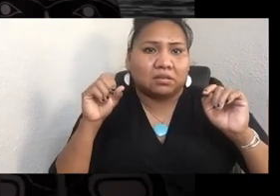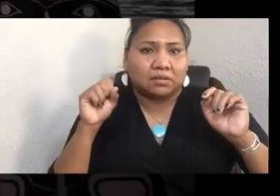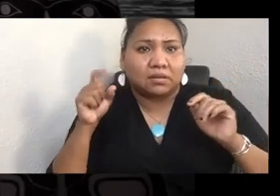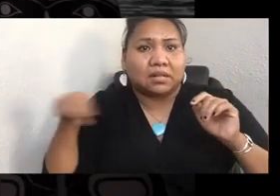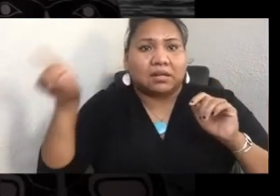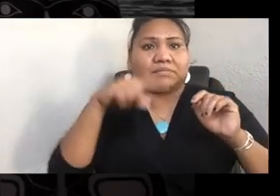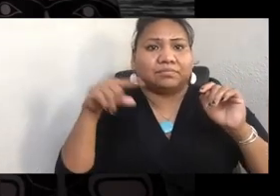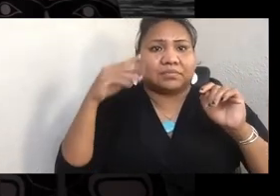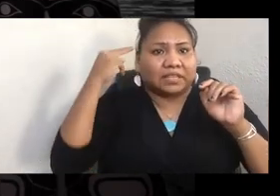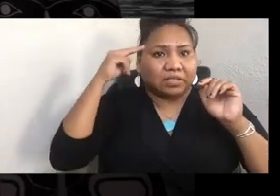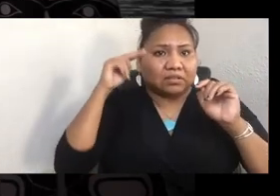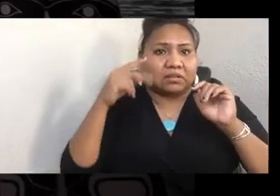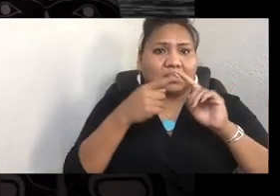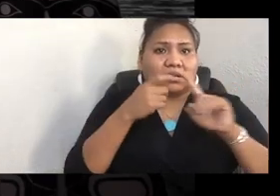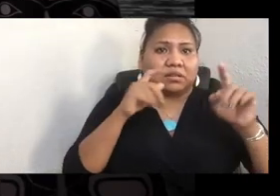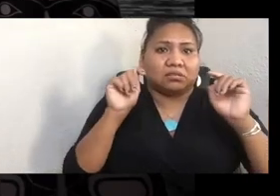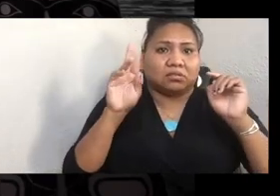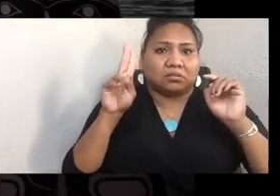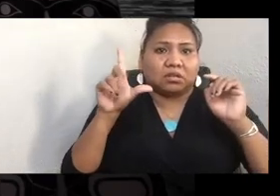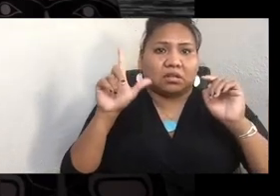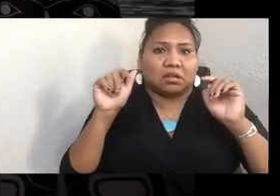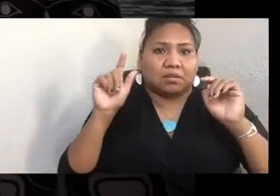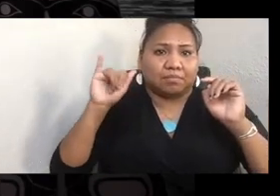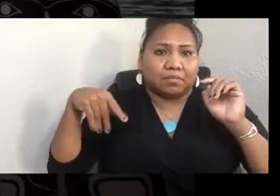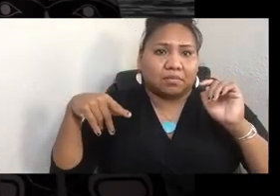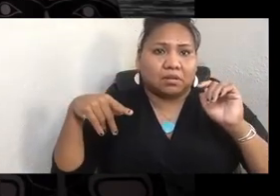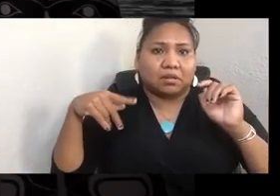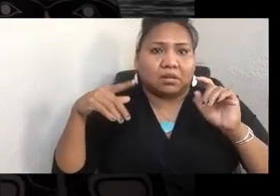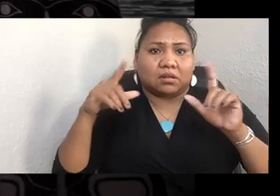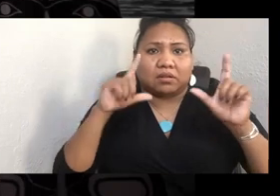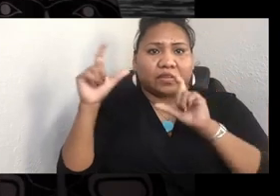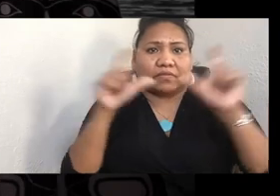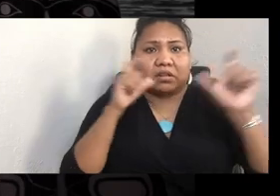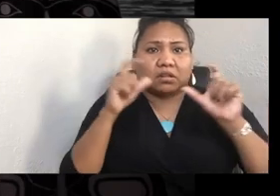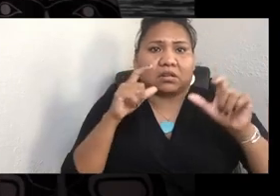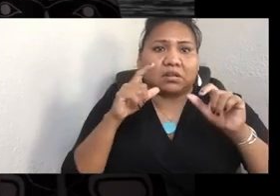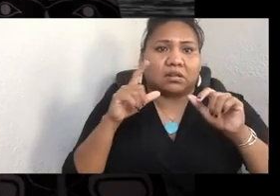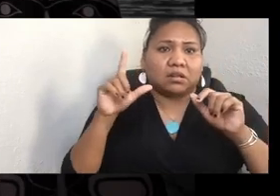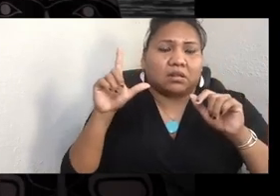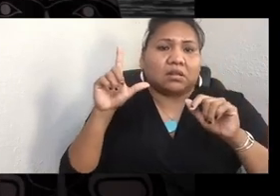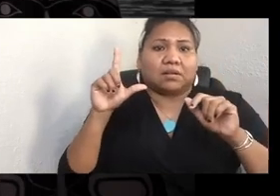They were photographed here in Tulalip Bay. And I've been really fortunate to have